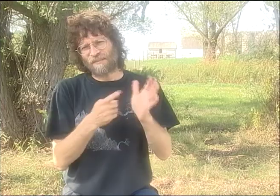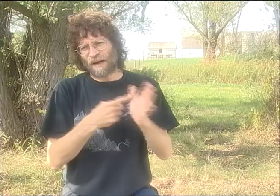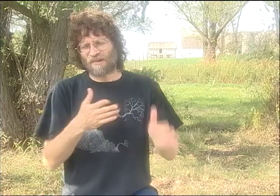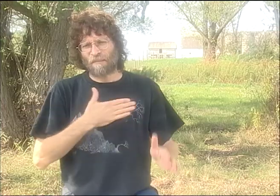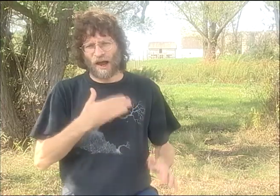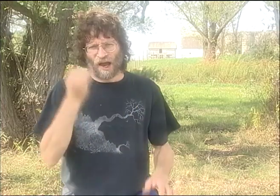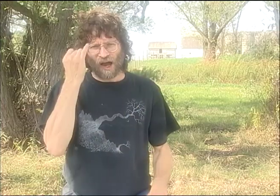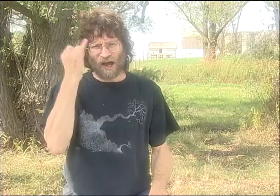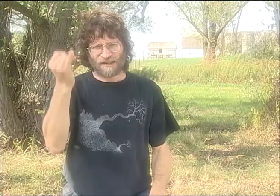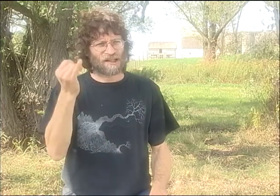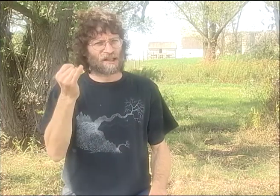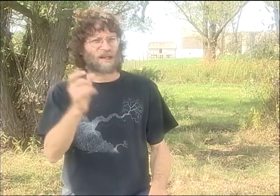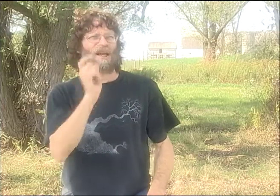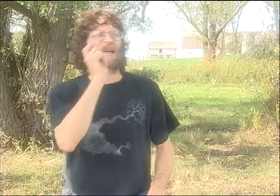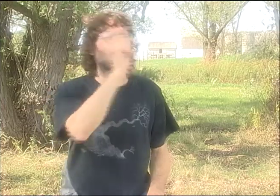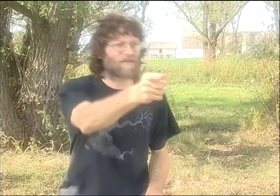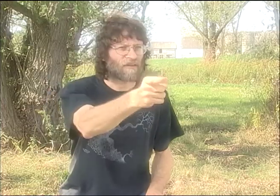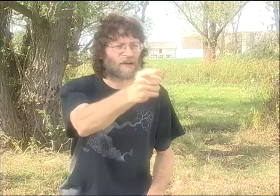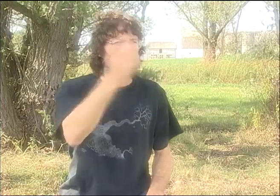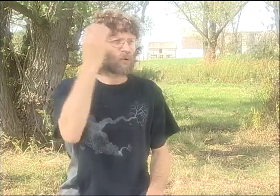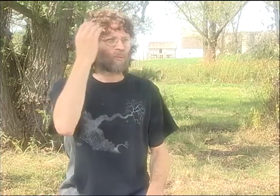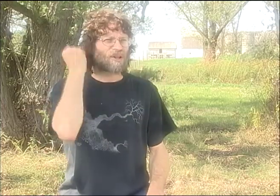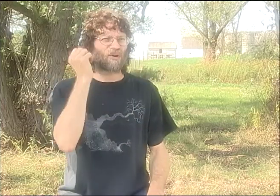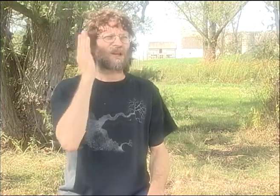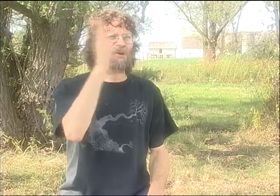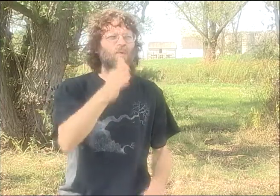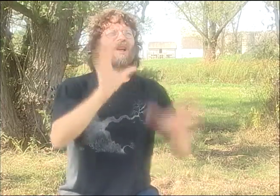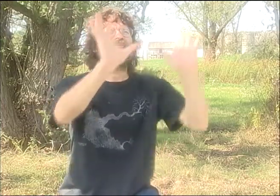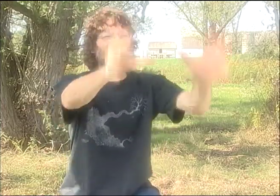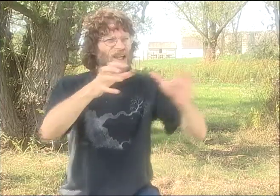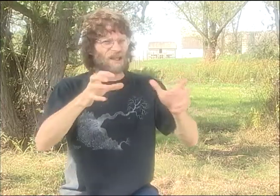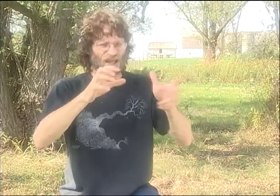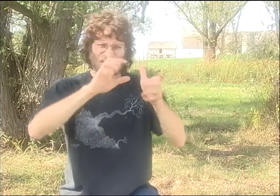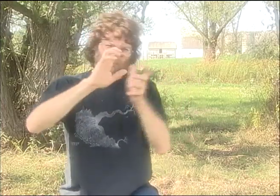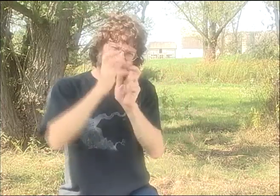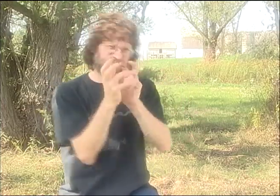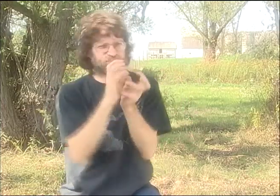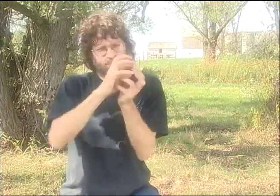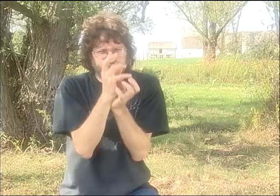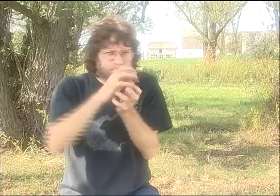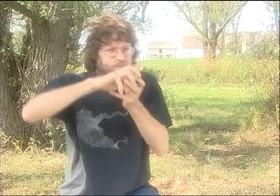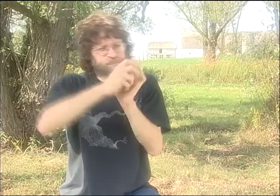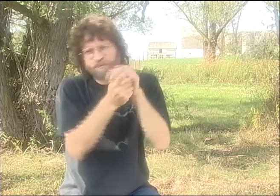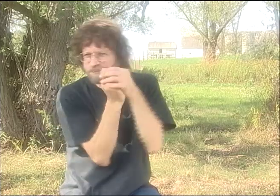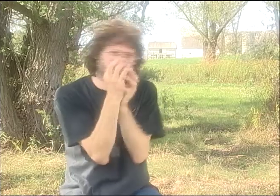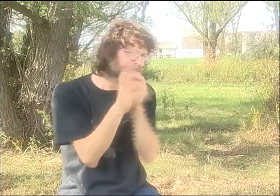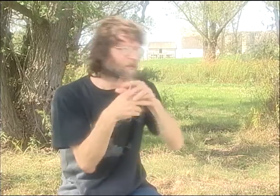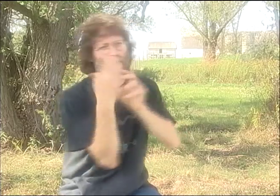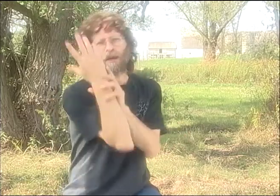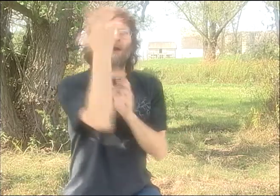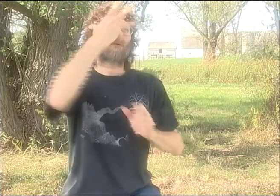YEAH, WELL, SOMETIMES MY IDEAS ARE THINGS I JUST GIVE TO PETER,